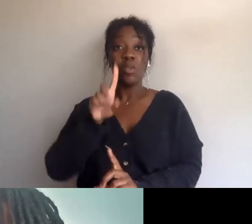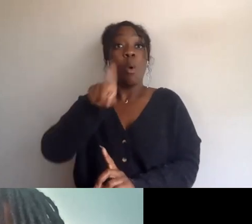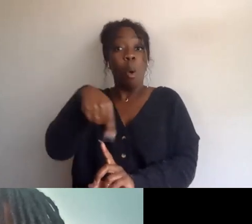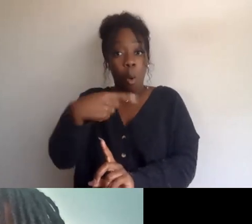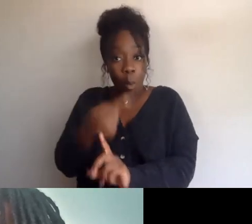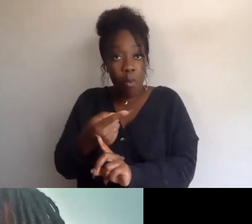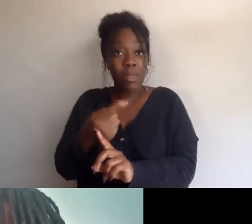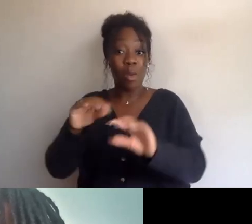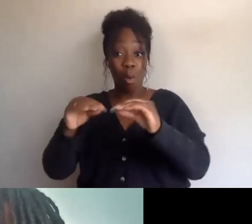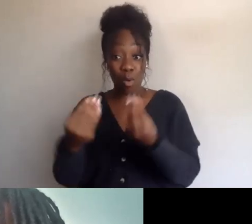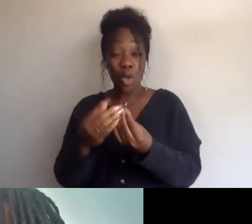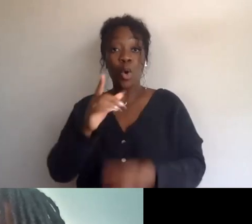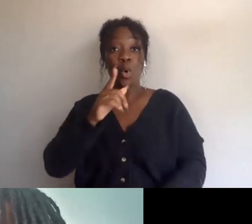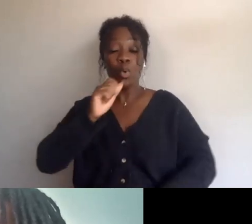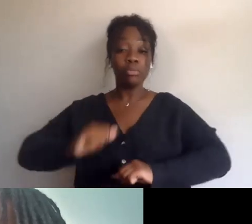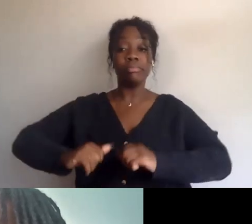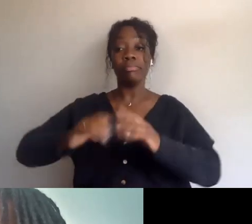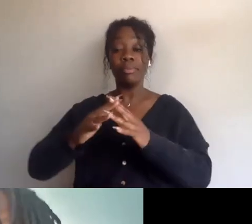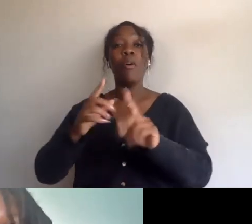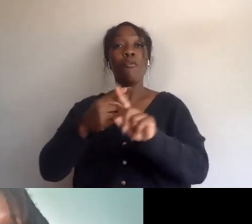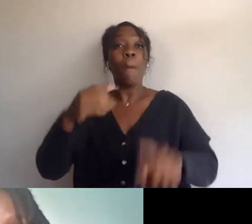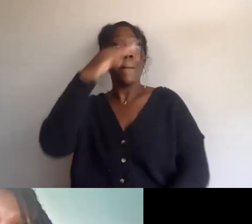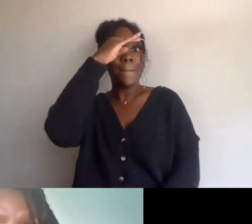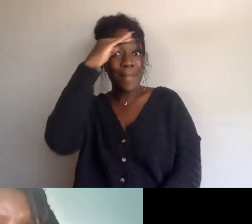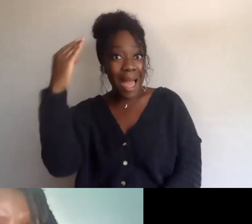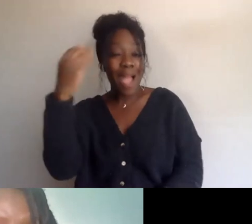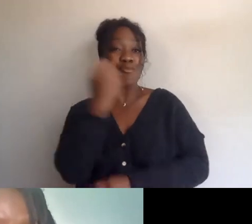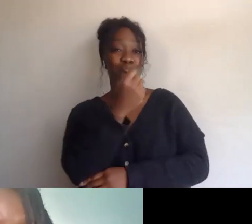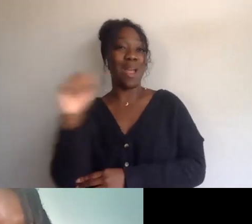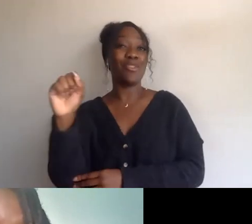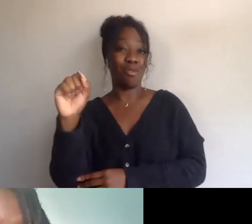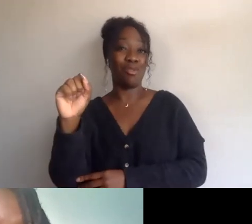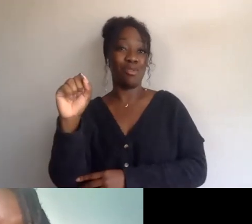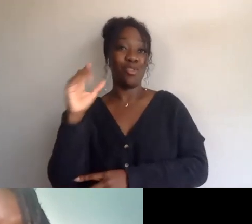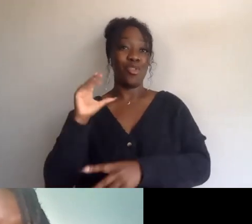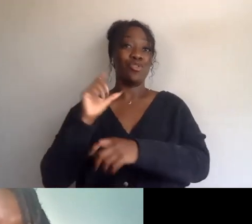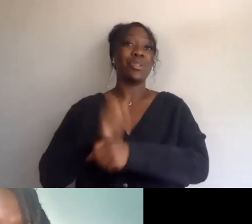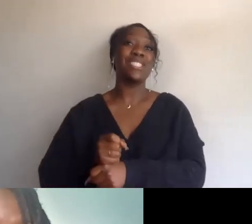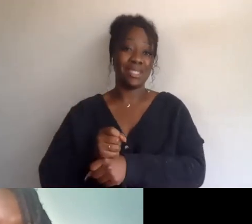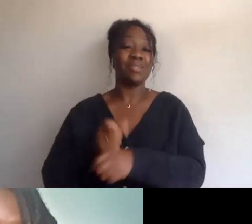on the Black radical tradition for unhoused folks, so rather than being, and thank you